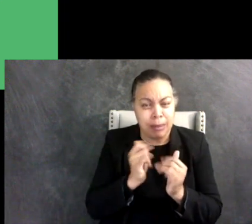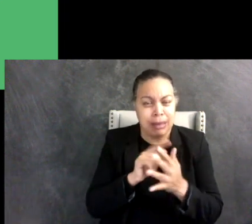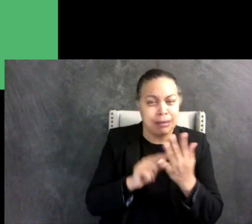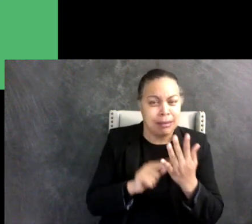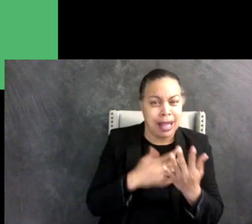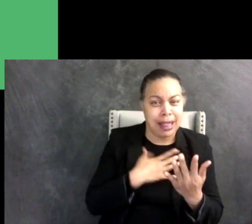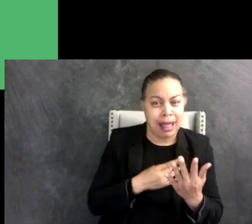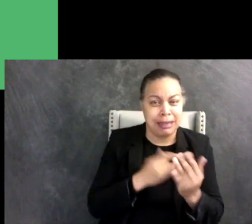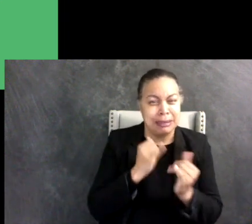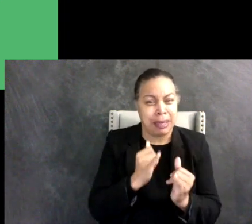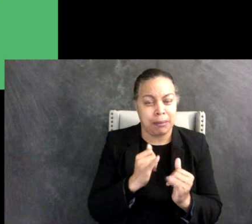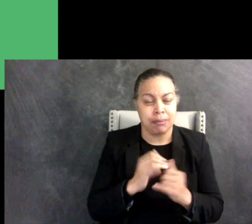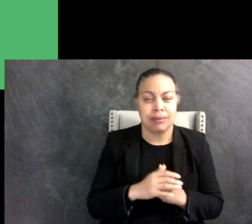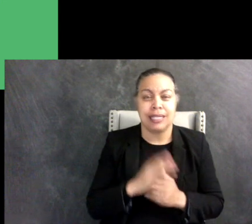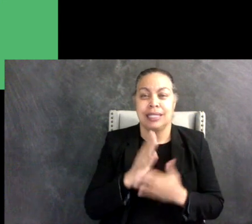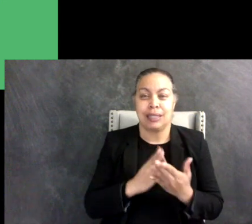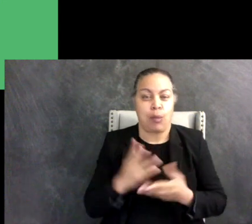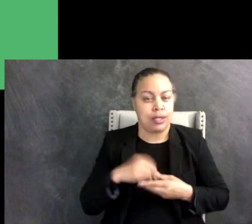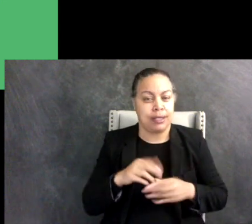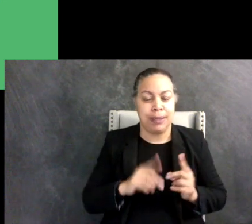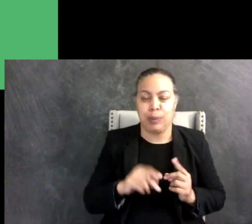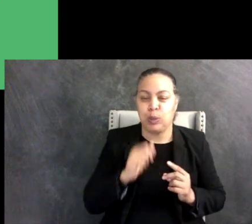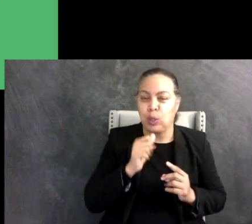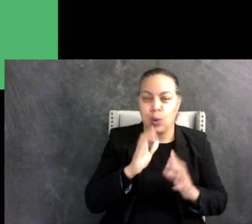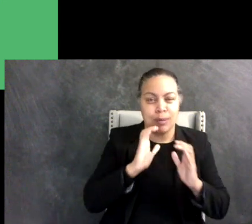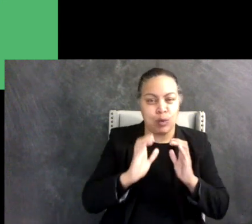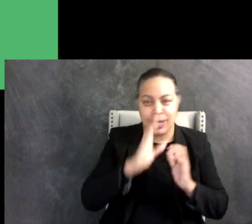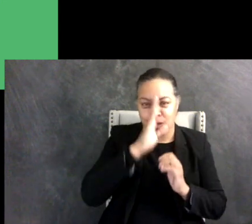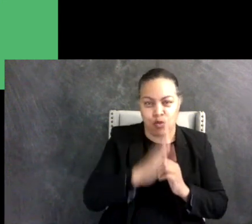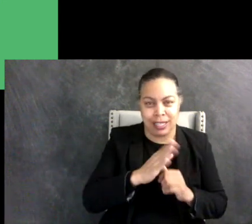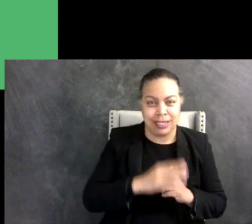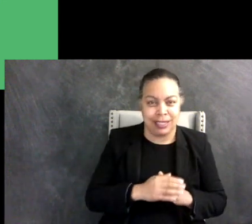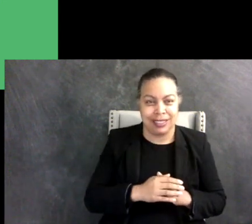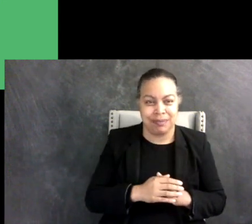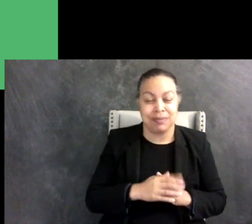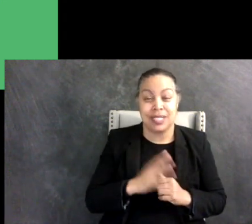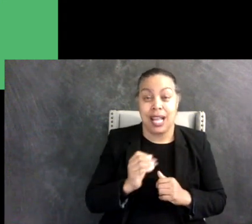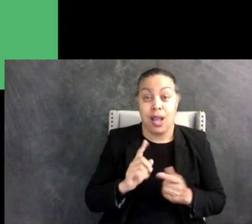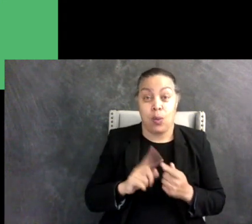have direct communication styles and the words you type don't have much of a tone or a hidden meaning